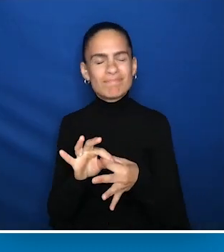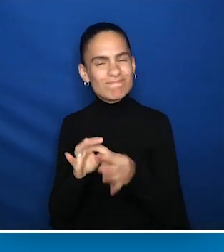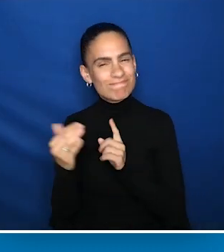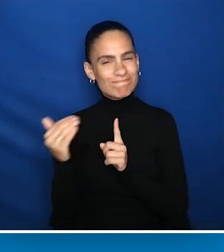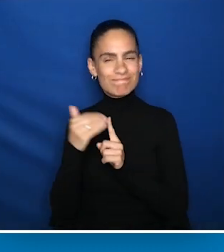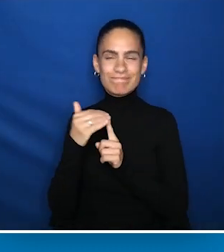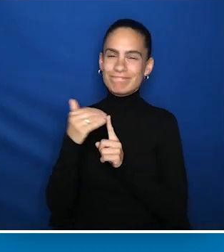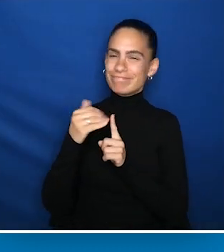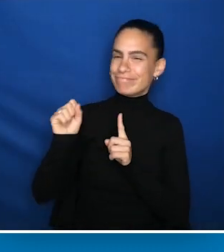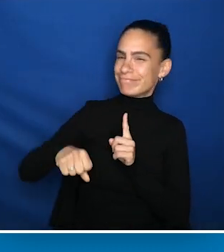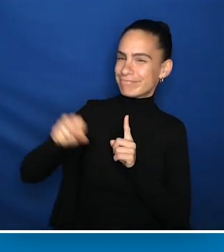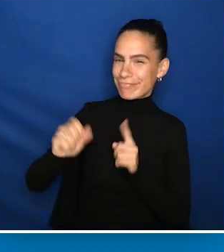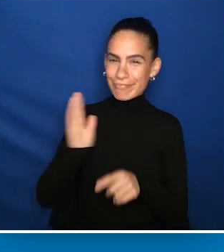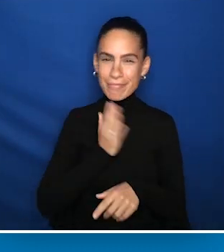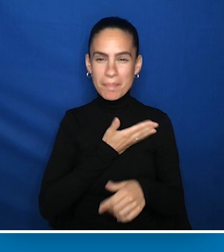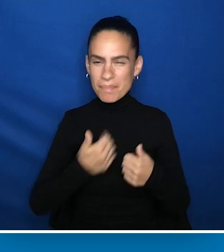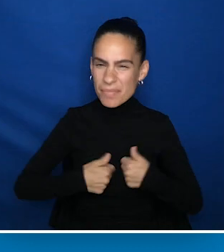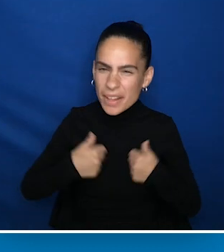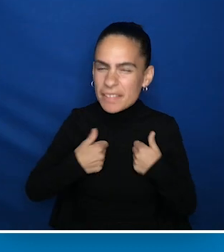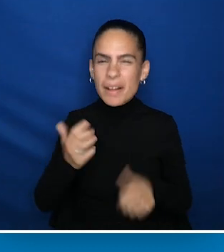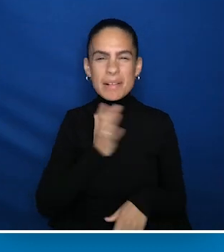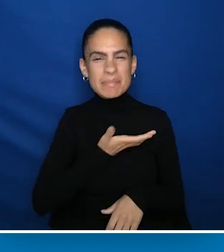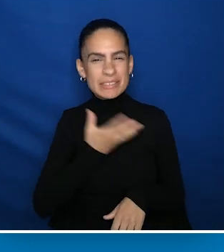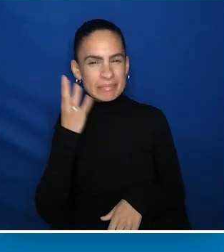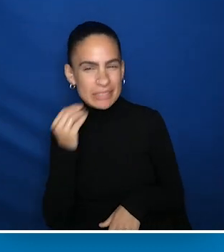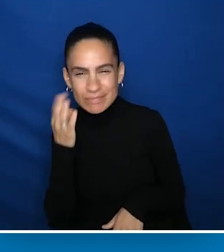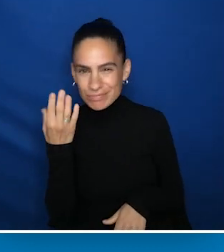and perspective as individuals with disabilities is valued and needed.